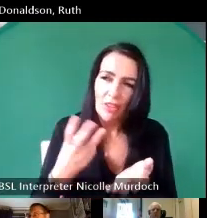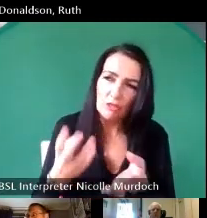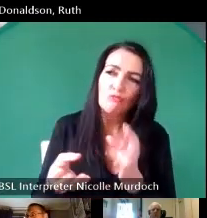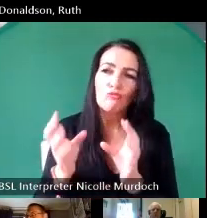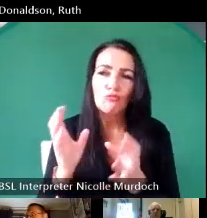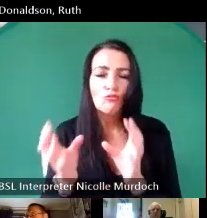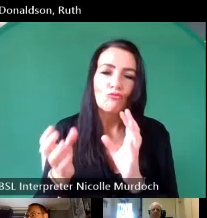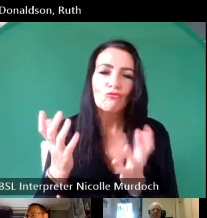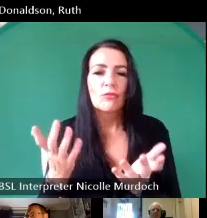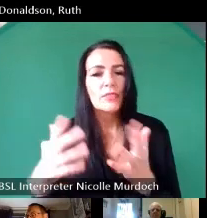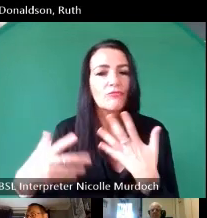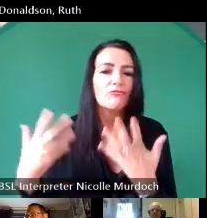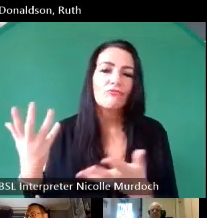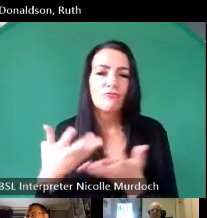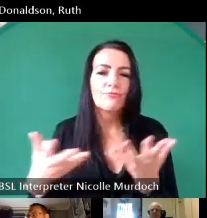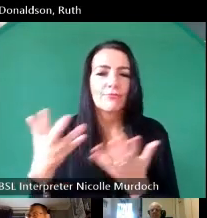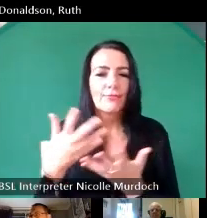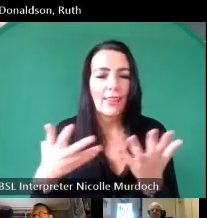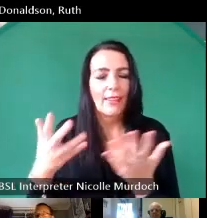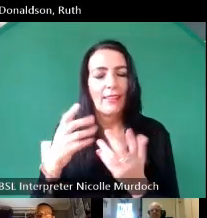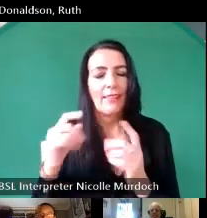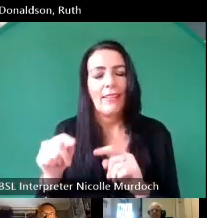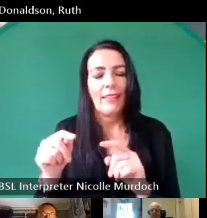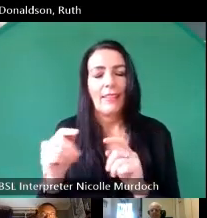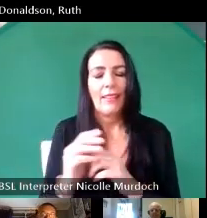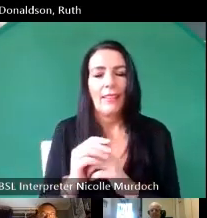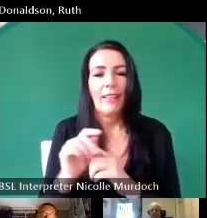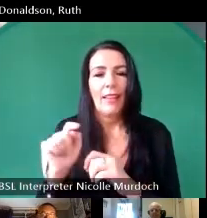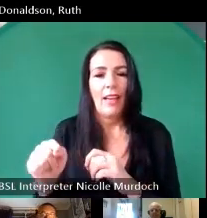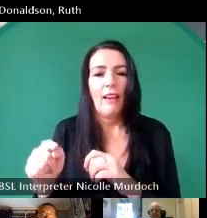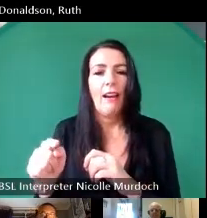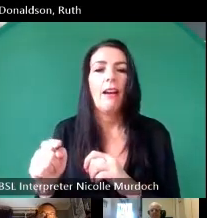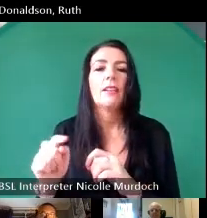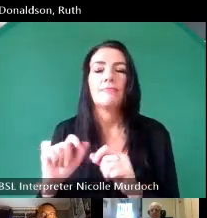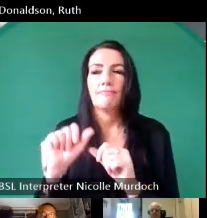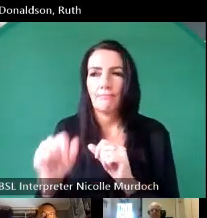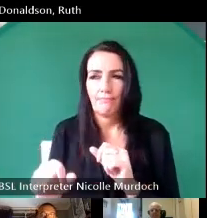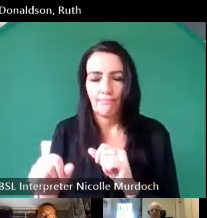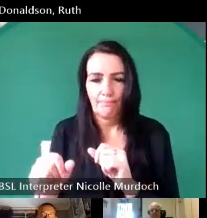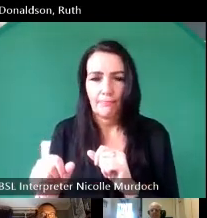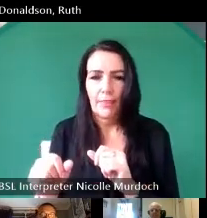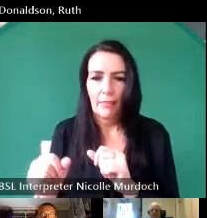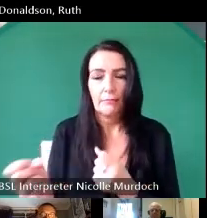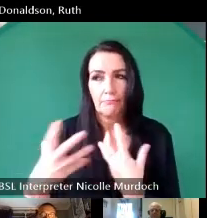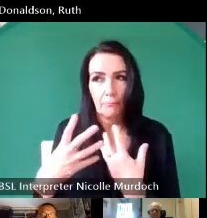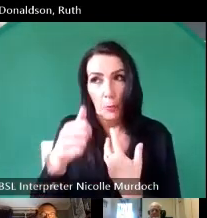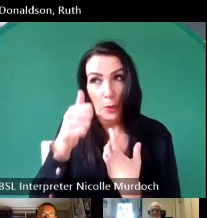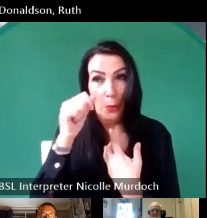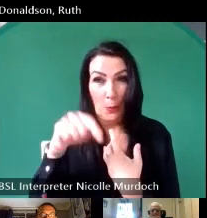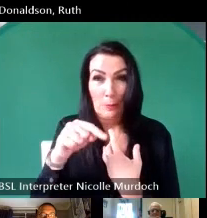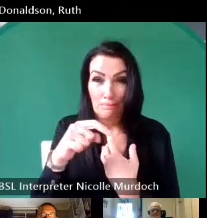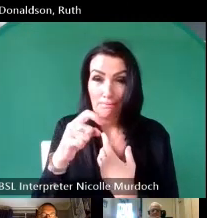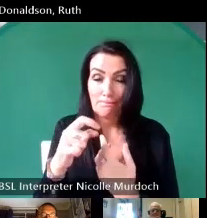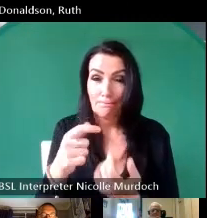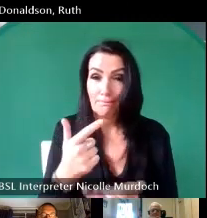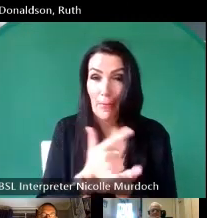uh that's that's when they told you know so there came this actually that happened over a period of